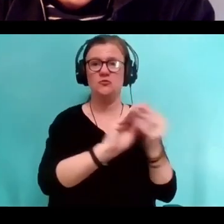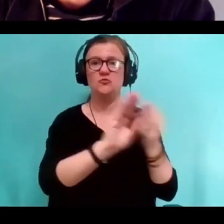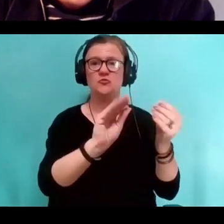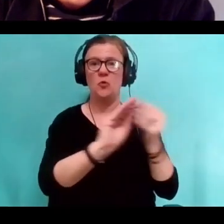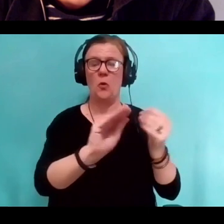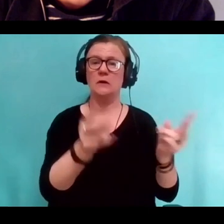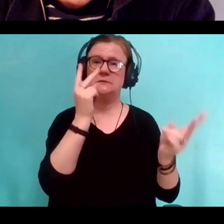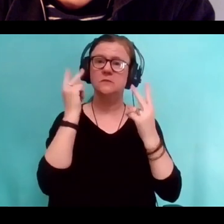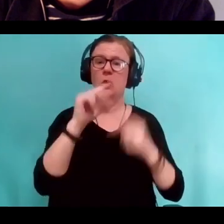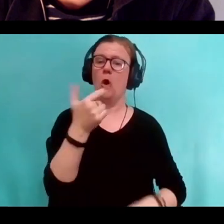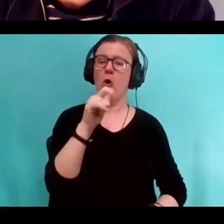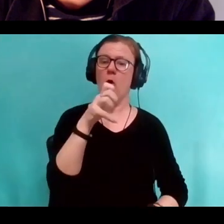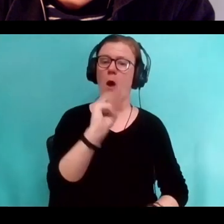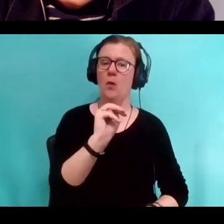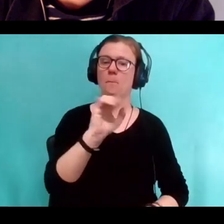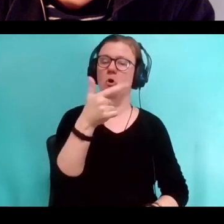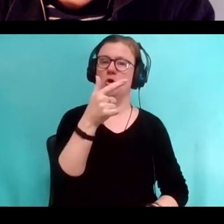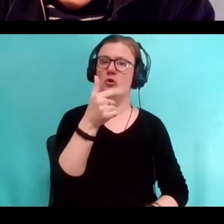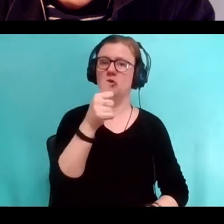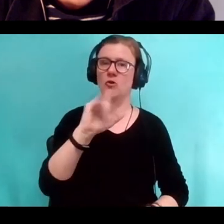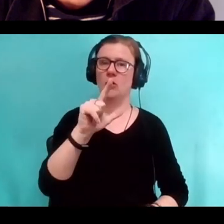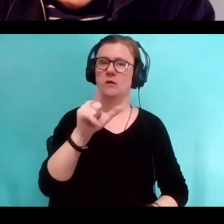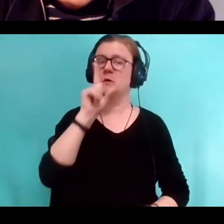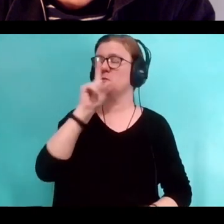Hi David, I am just thrilled to tiny bits to be here.